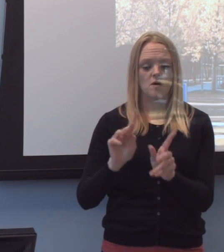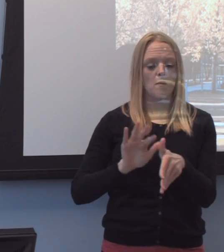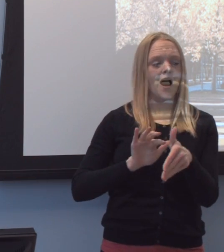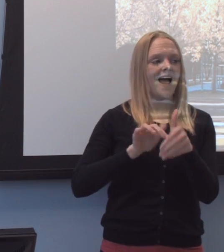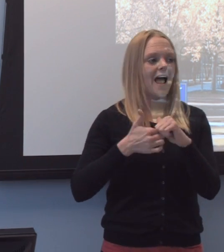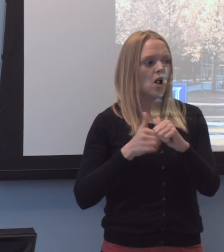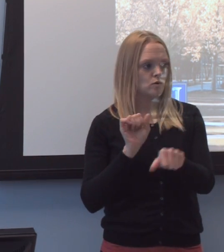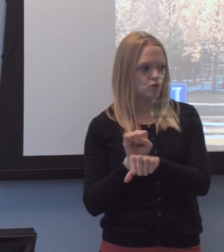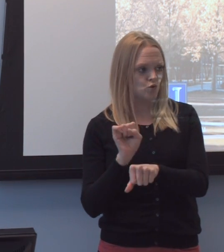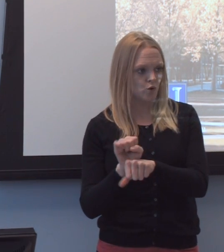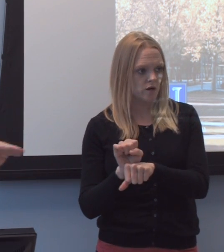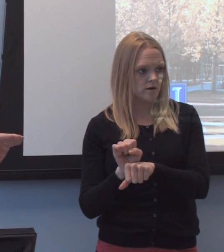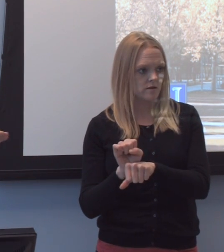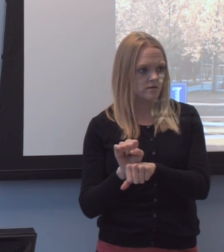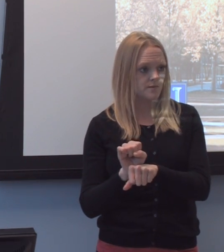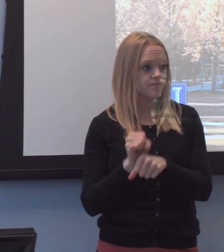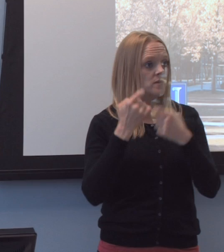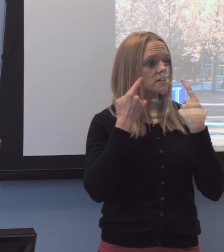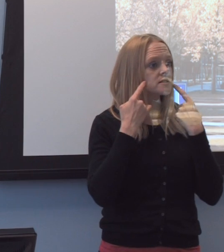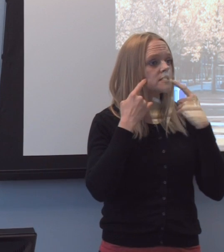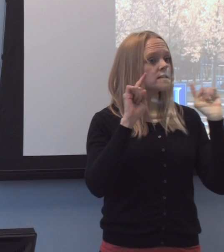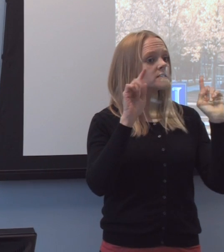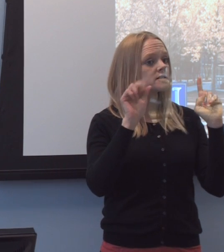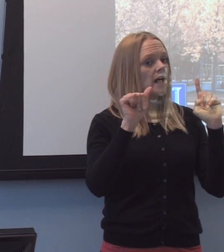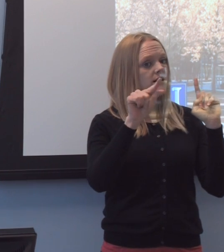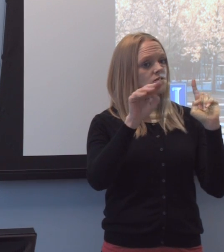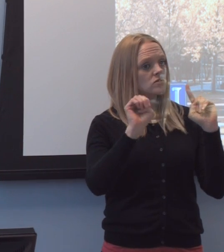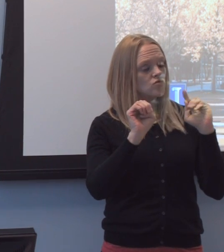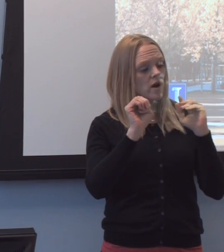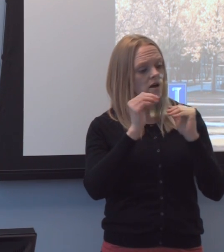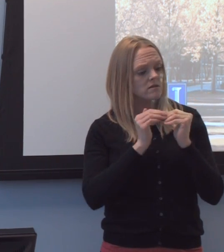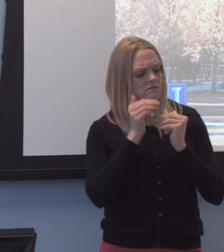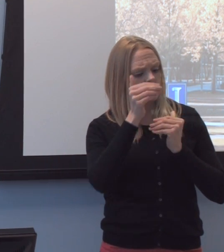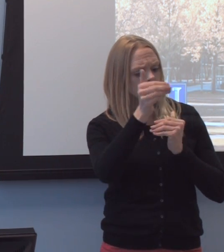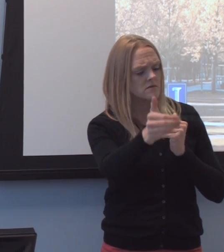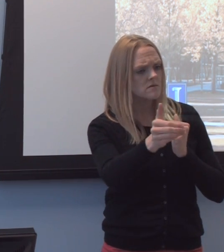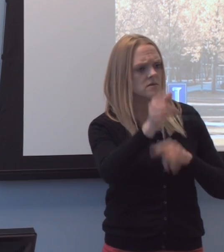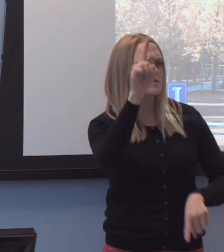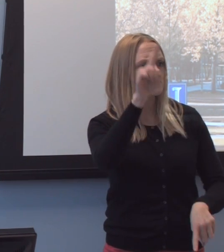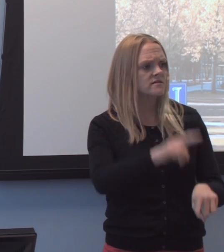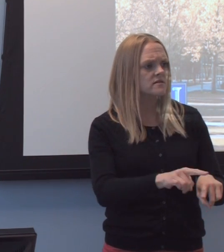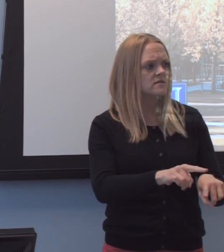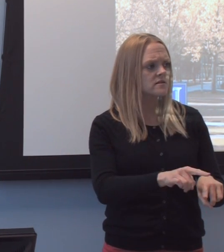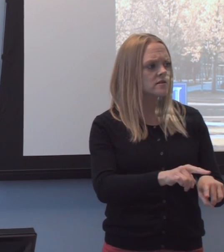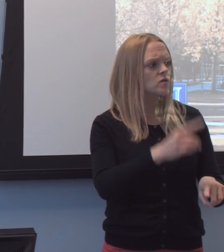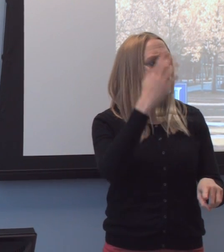but our success rate over time was-was, um, diminished significantly by the fact